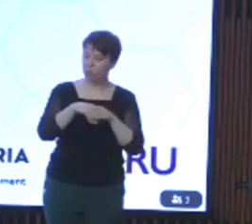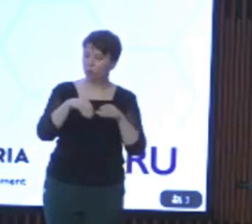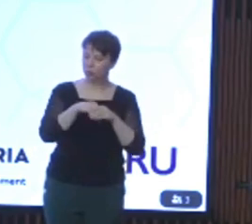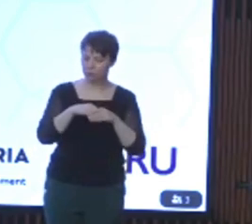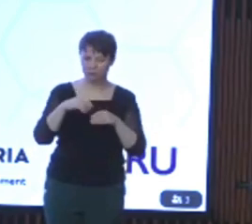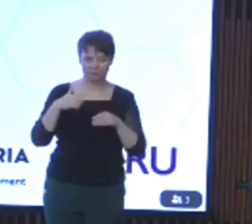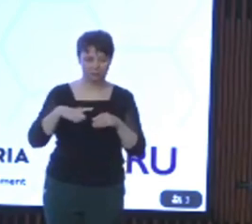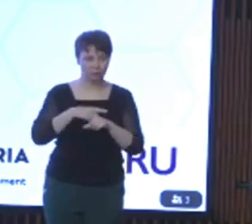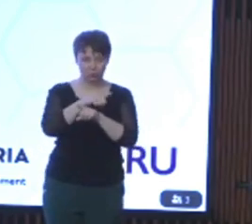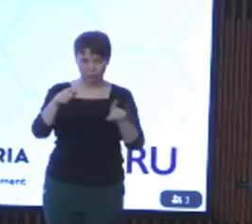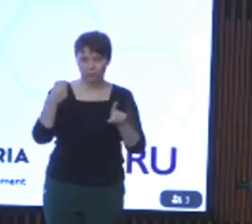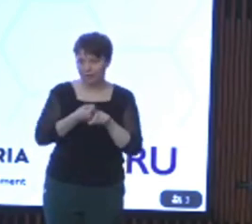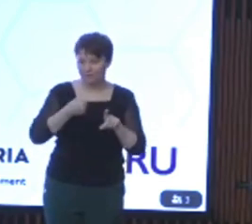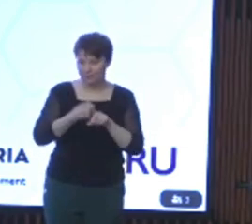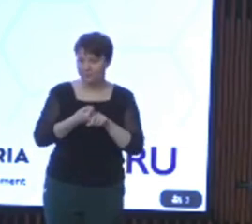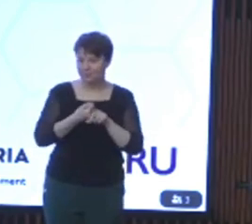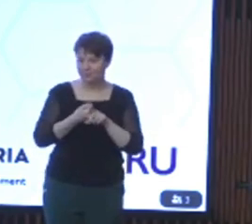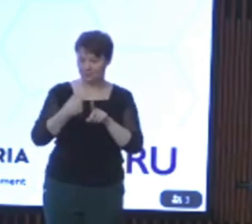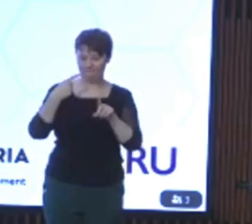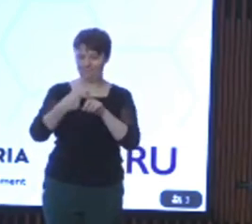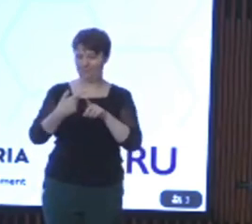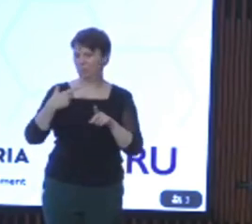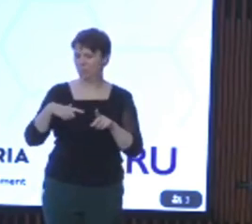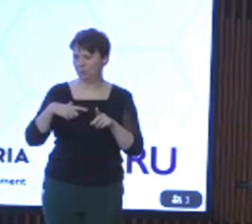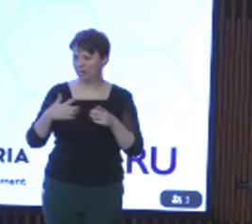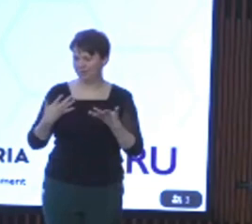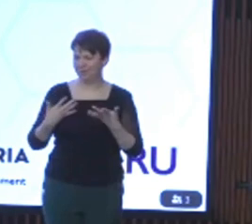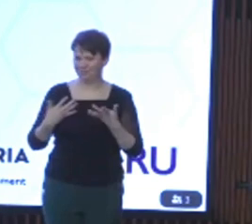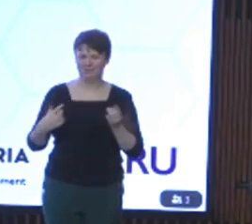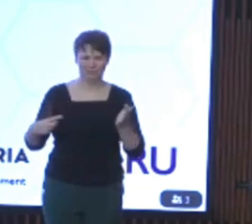of the sector moreover, but also because it is so fundamental to people's human rights that